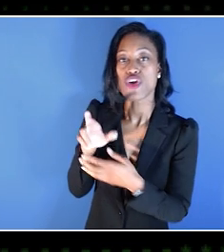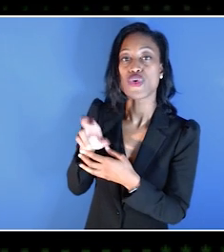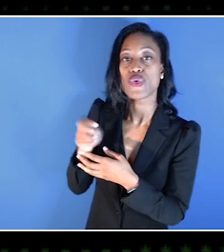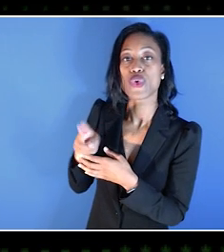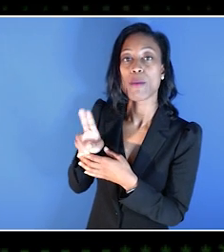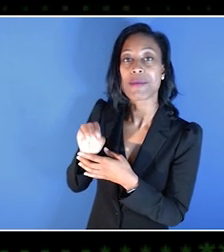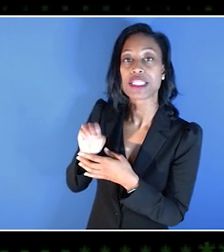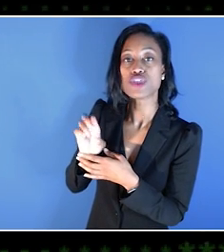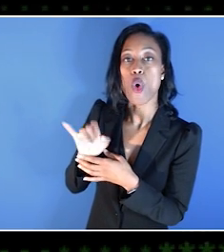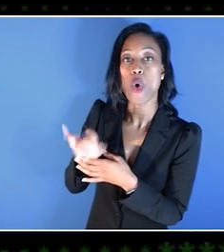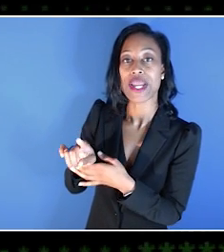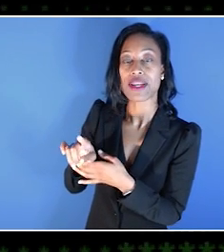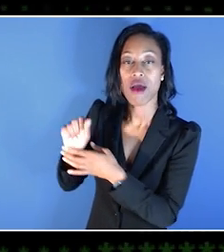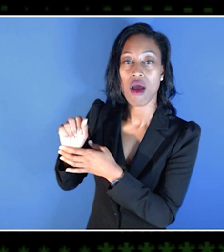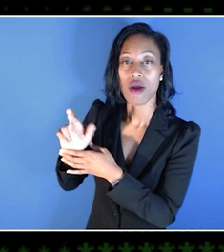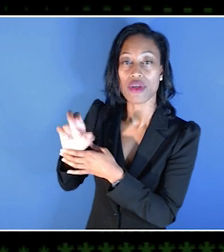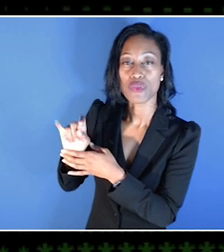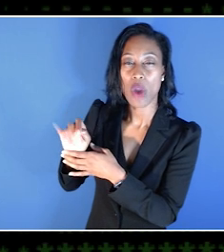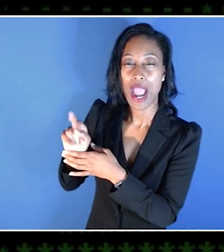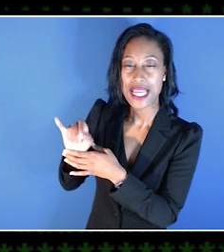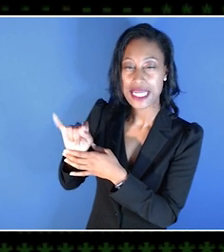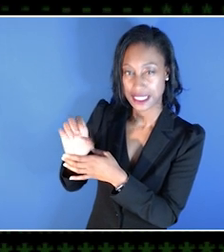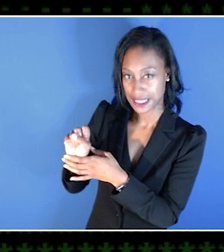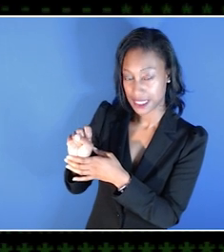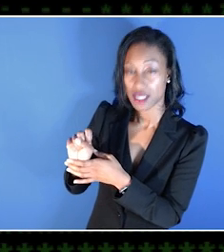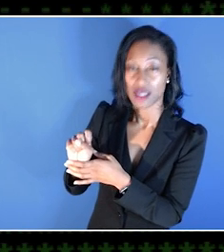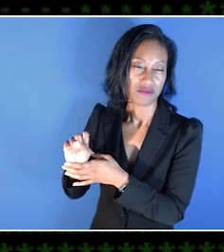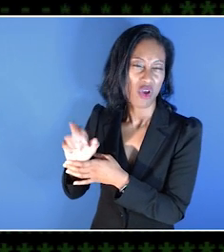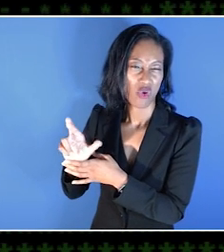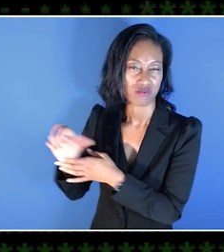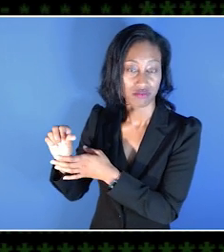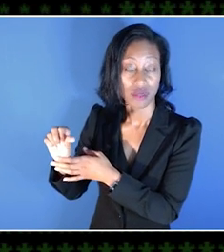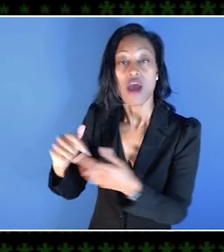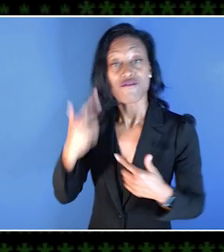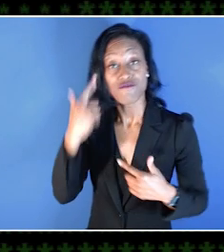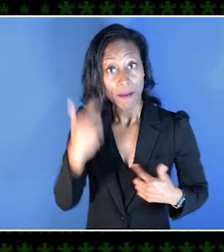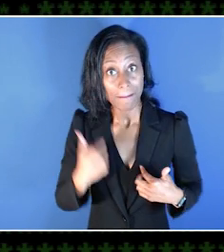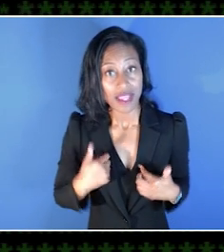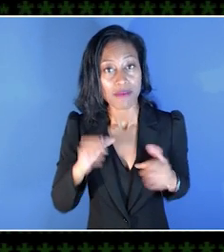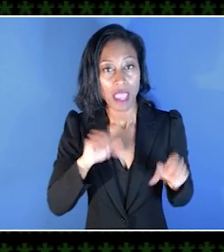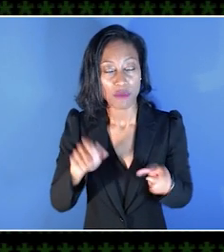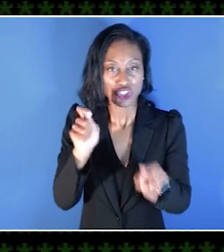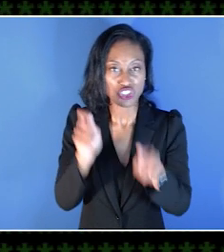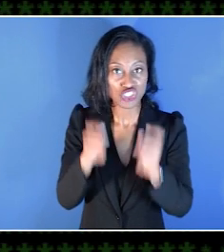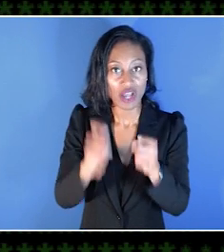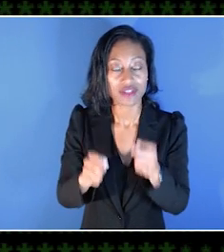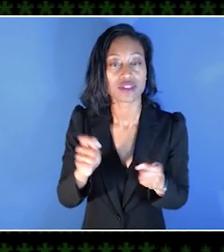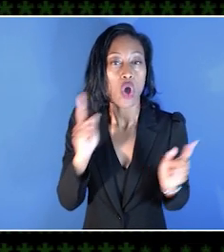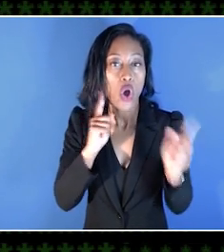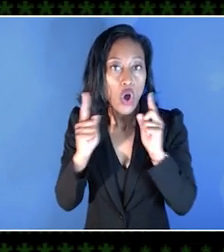So, to me, having the ability to be able to adjust audio settings,